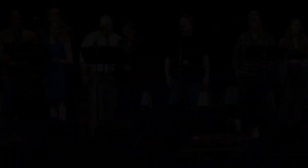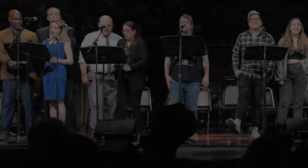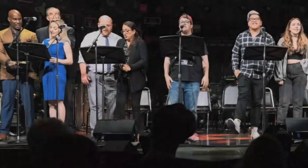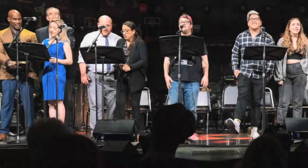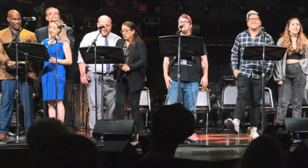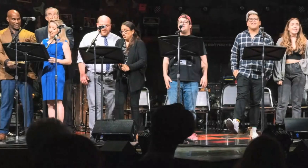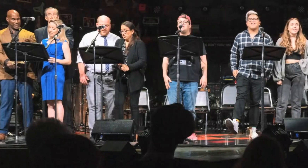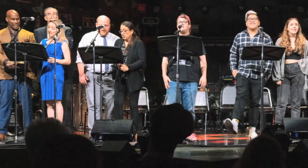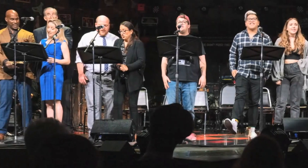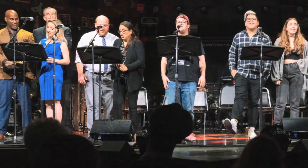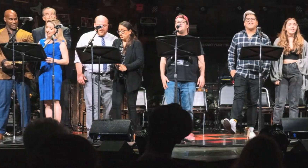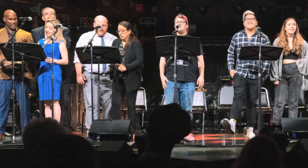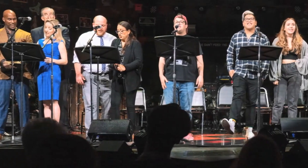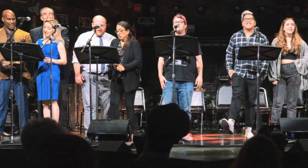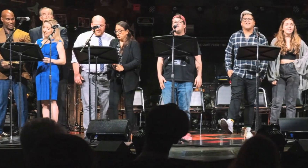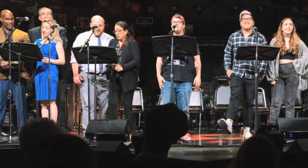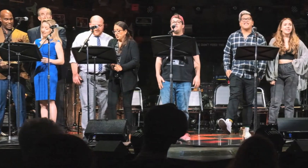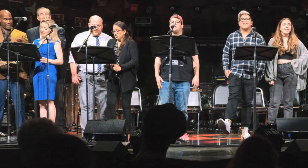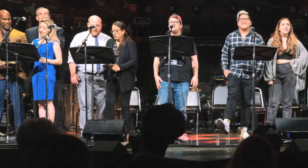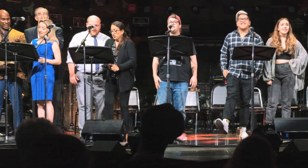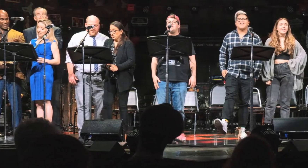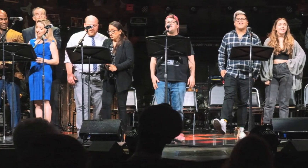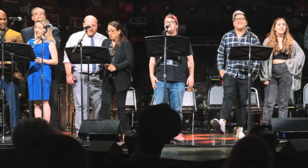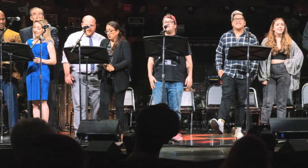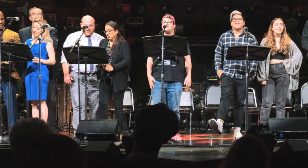After which they recover Simon's kidney, pay off their student loans and finally bring